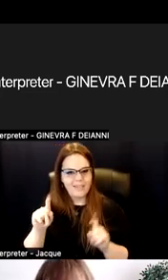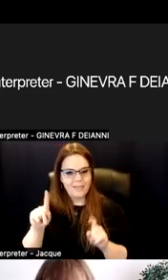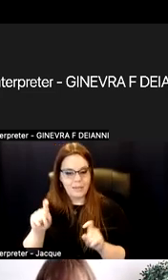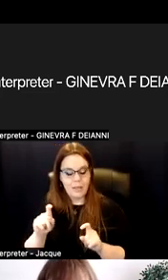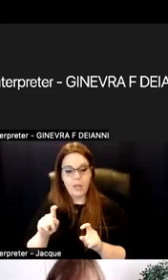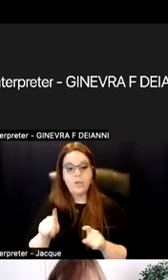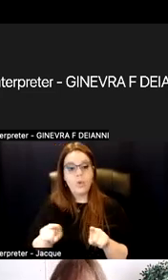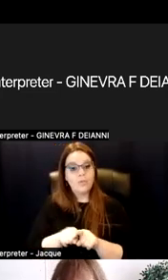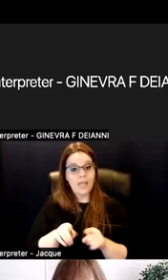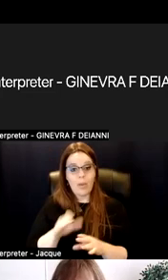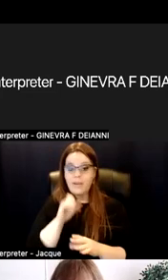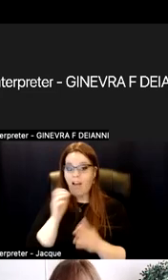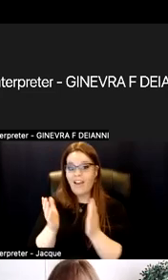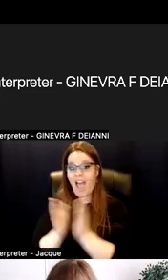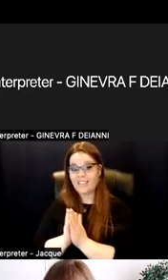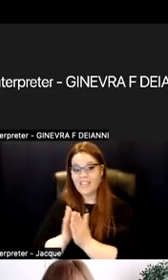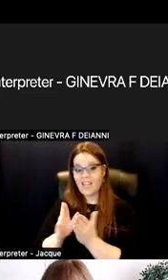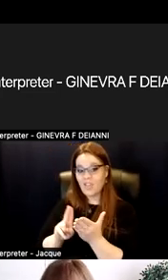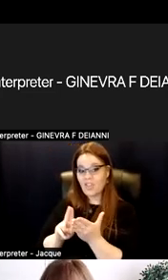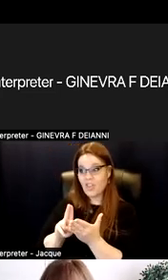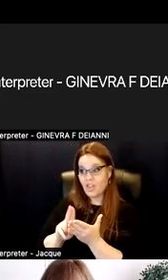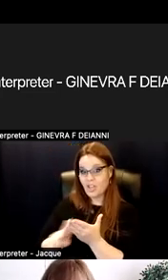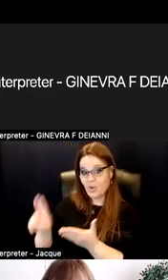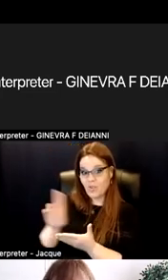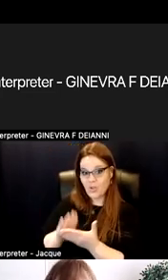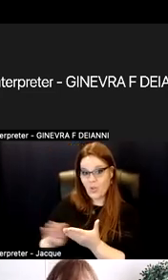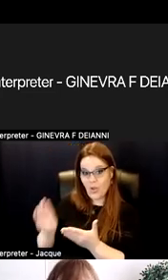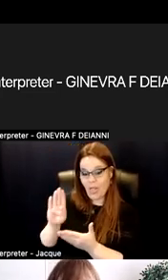to take a risk, being trauma-informed with your institution, to really show